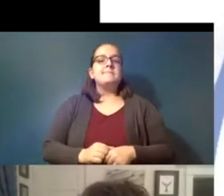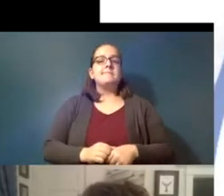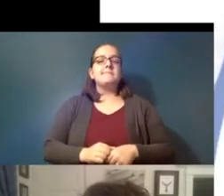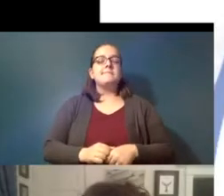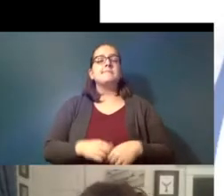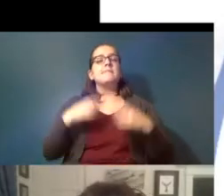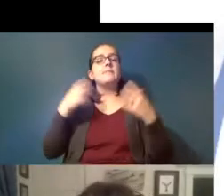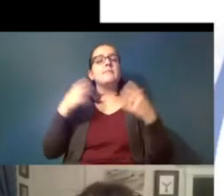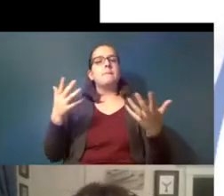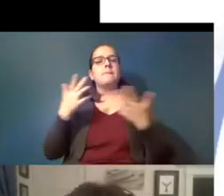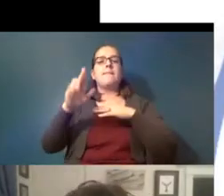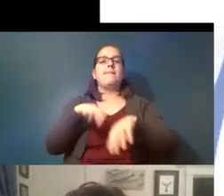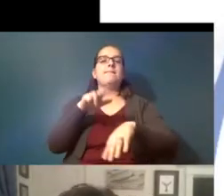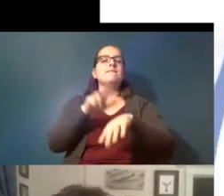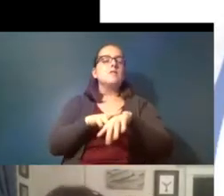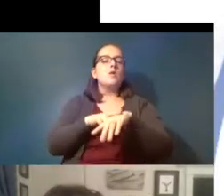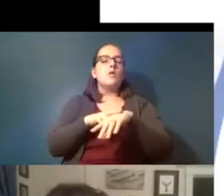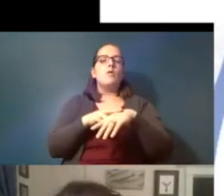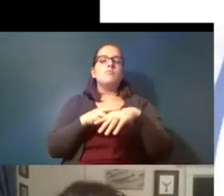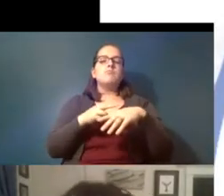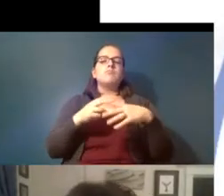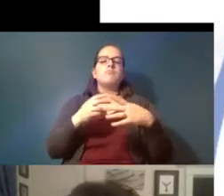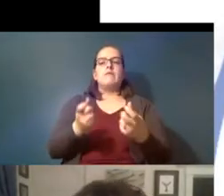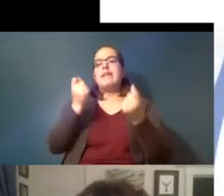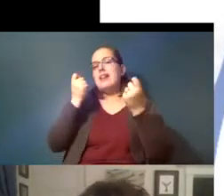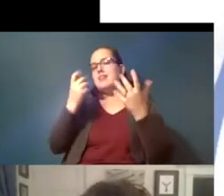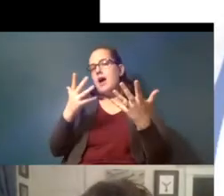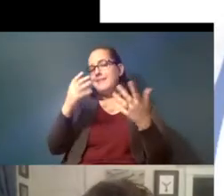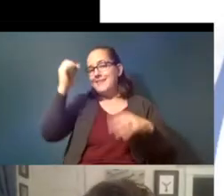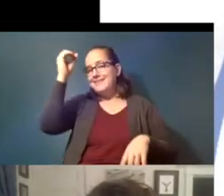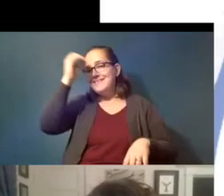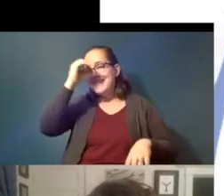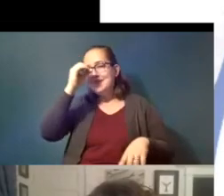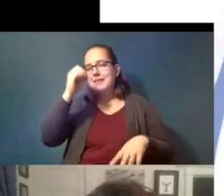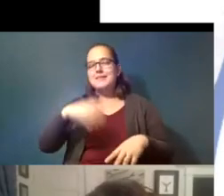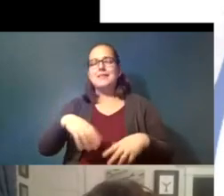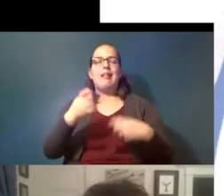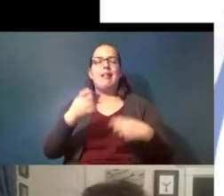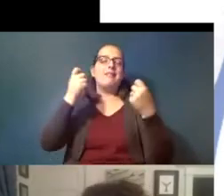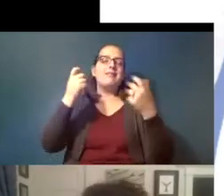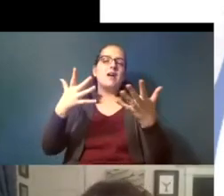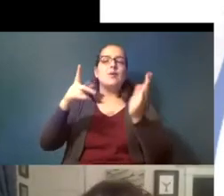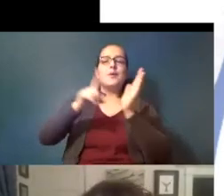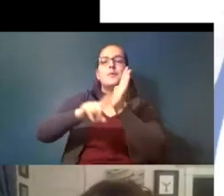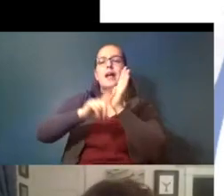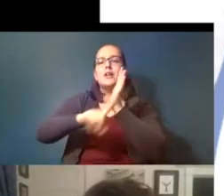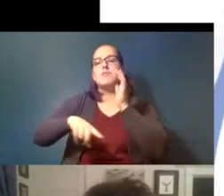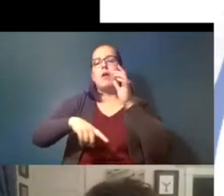so of course there are lots of opinions and lots of research and regulatory processes